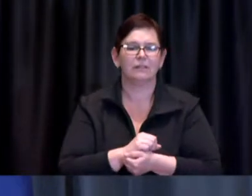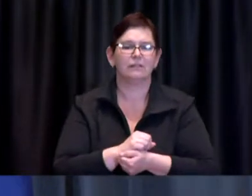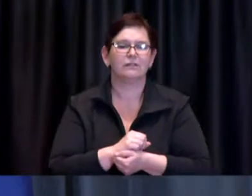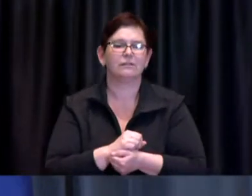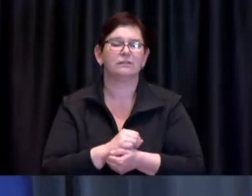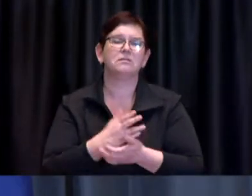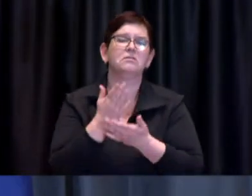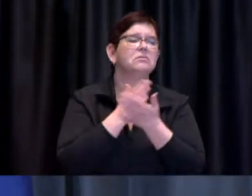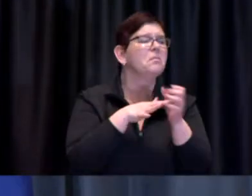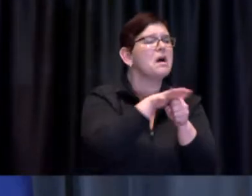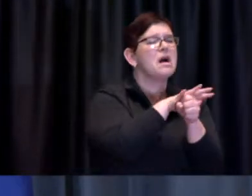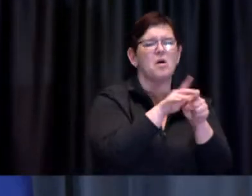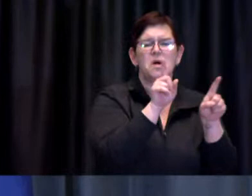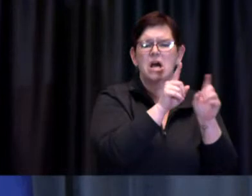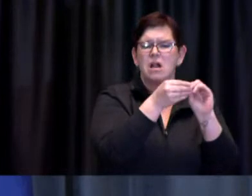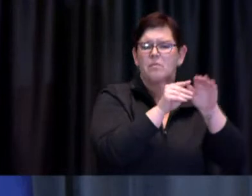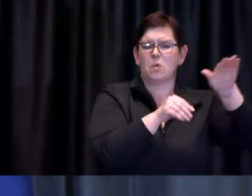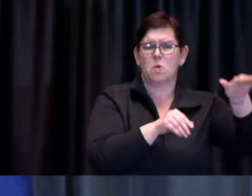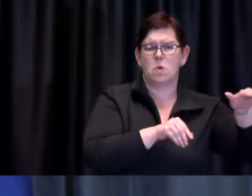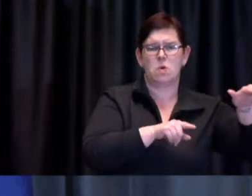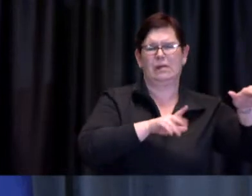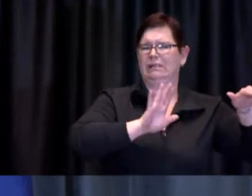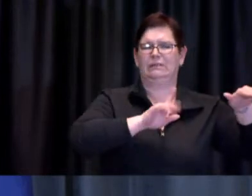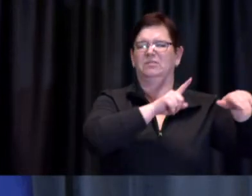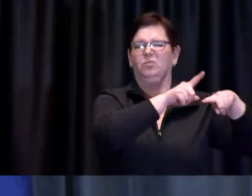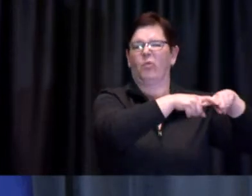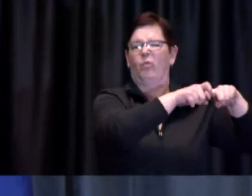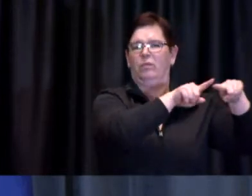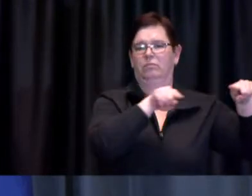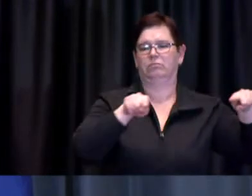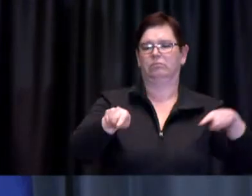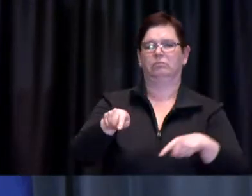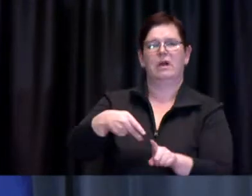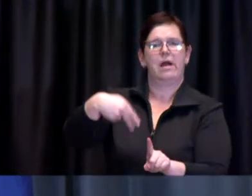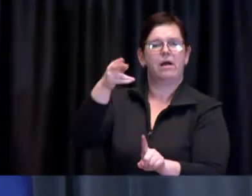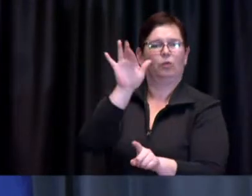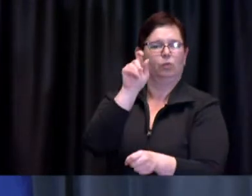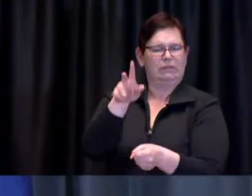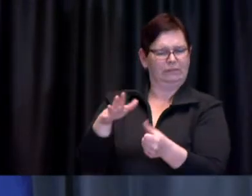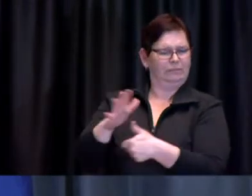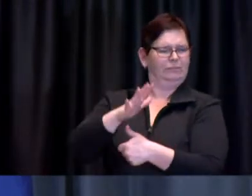In response to the rising COVID-19 case counts, and hospital and ICU admissions,